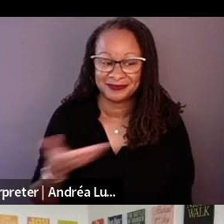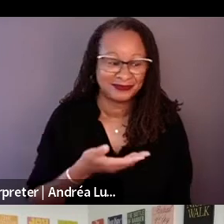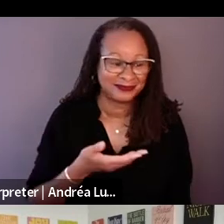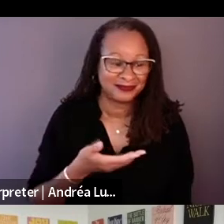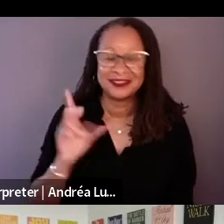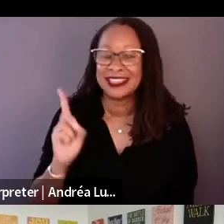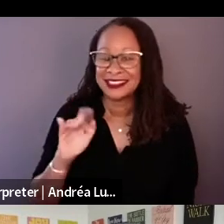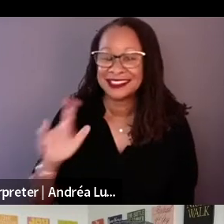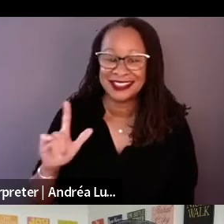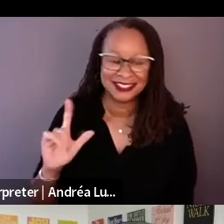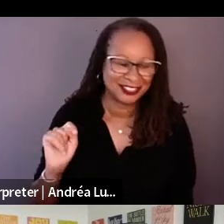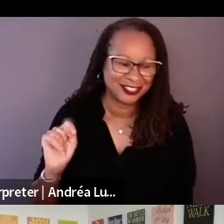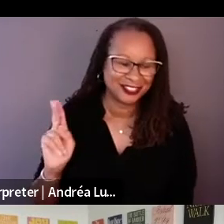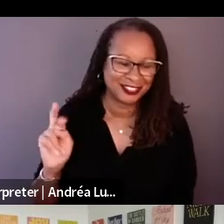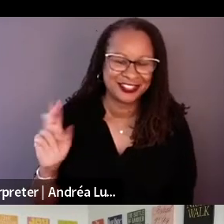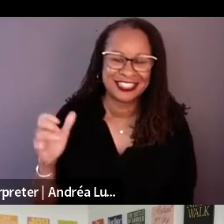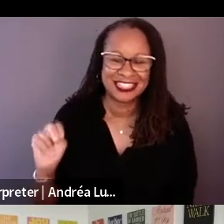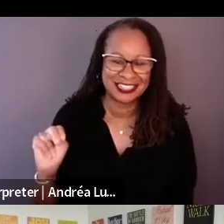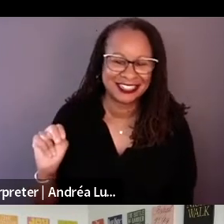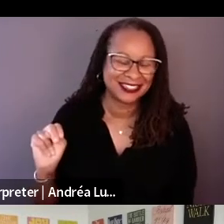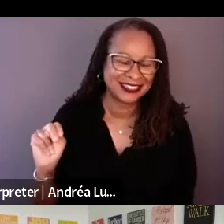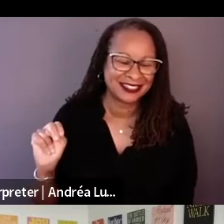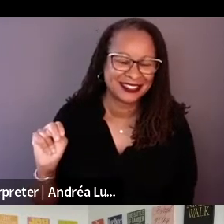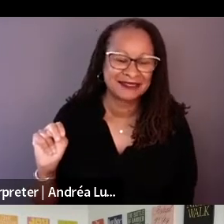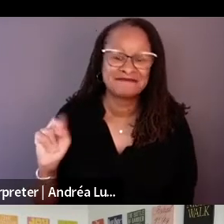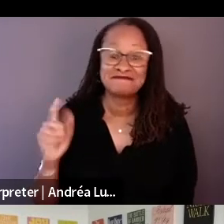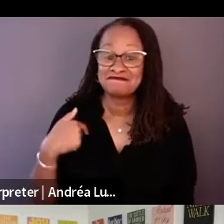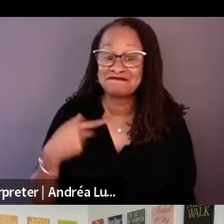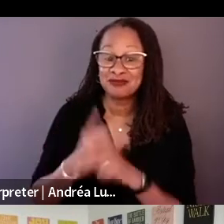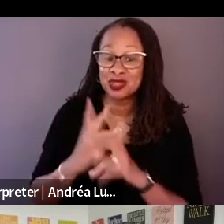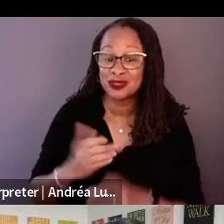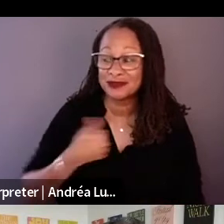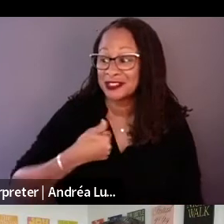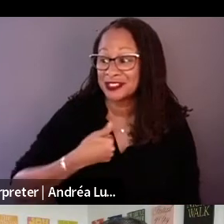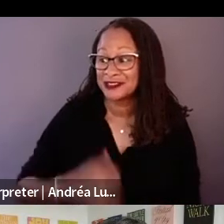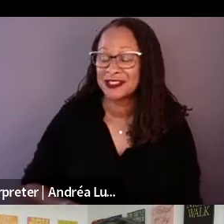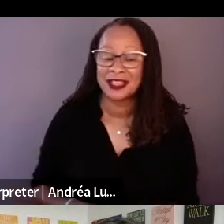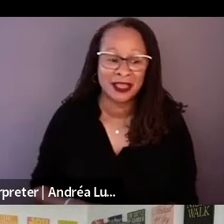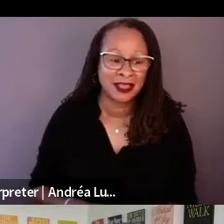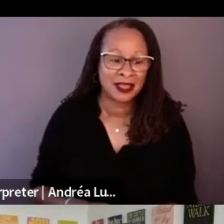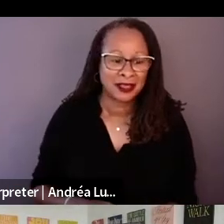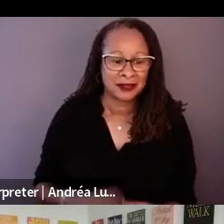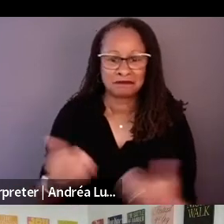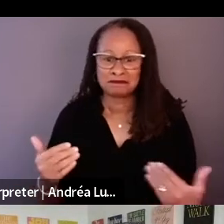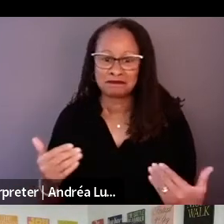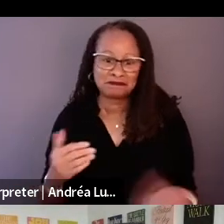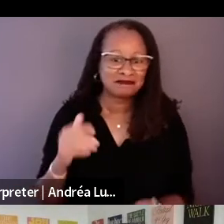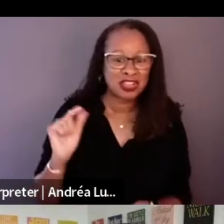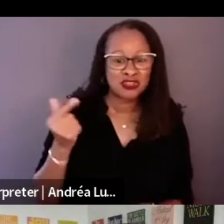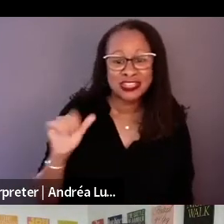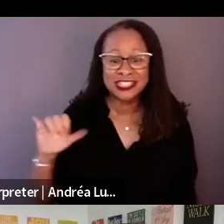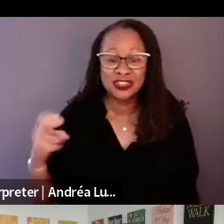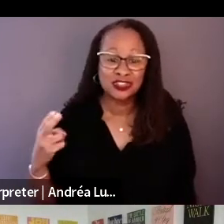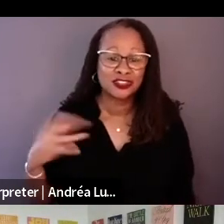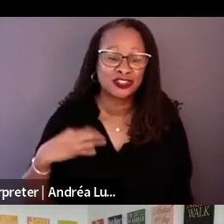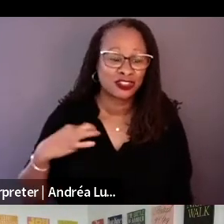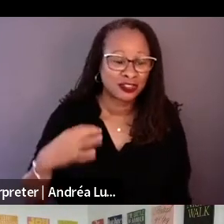I have a greenish shirt, gray polo shirt and a couch behind me.